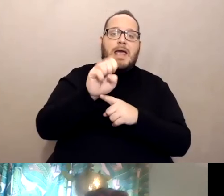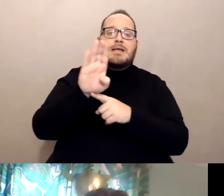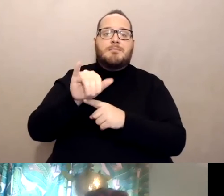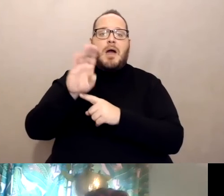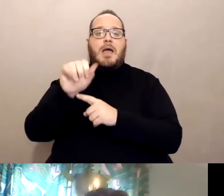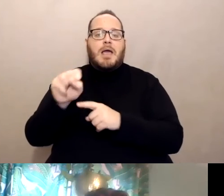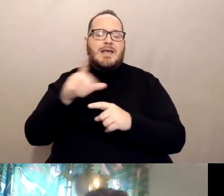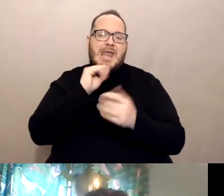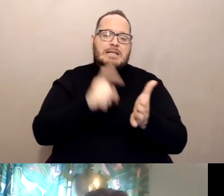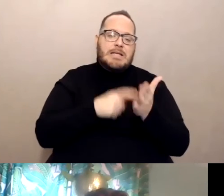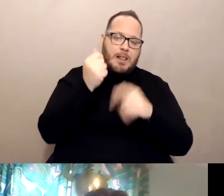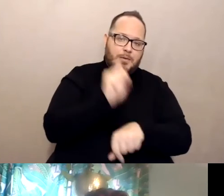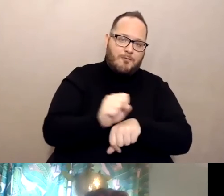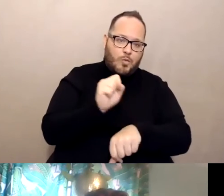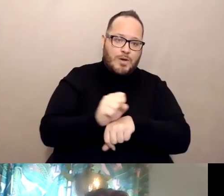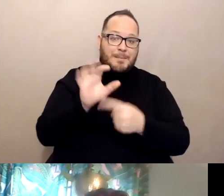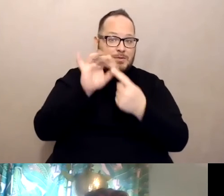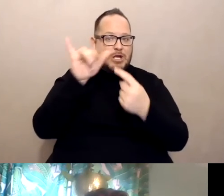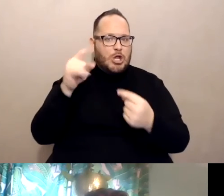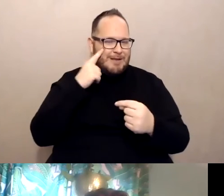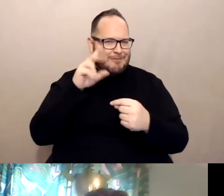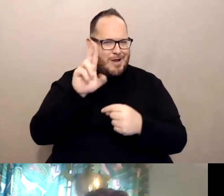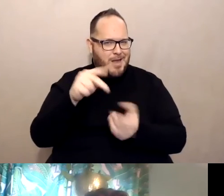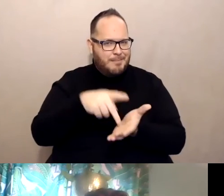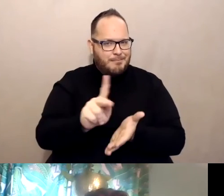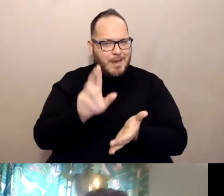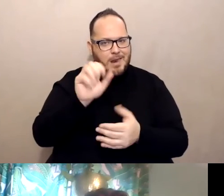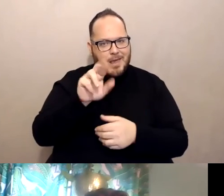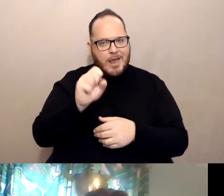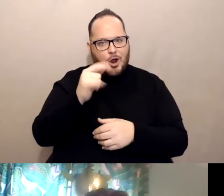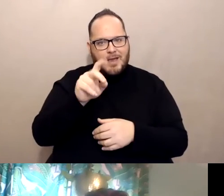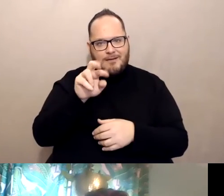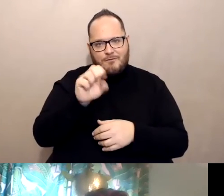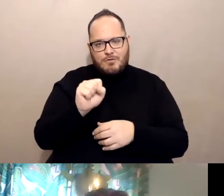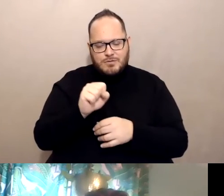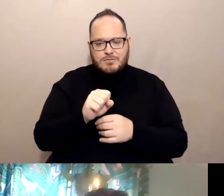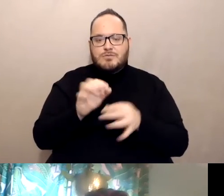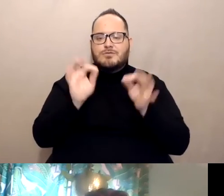particularly for unpaid caregivers. And certainly your local state council office